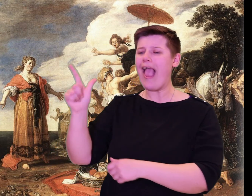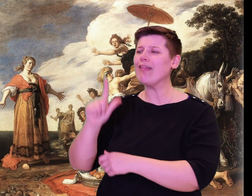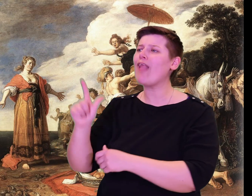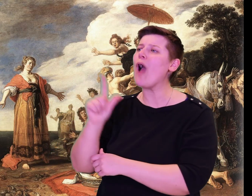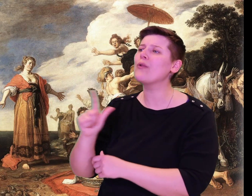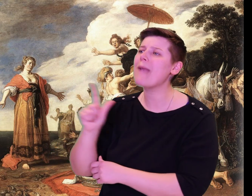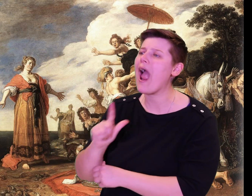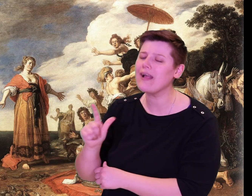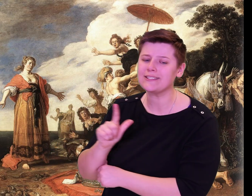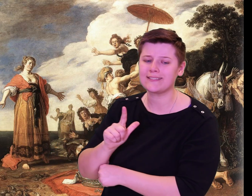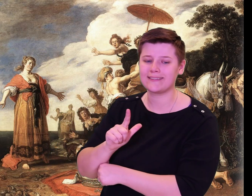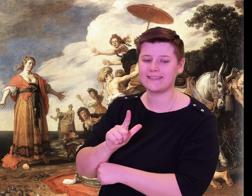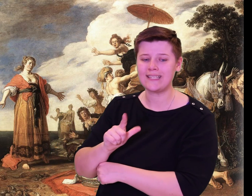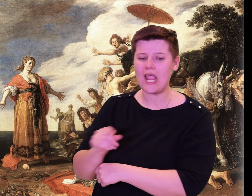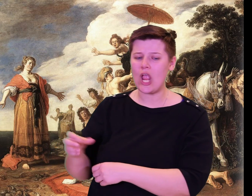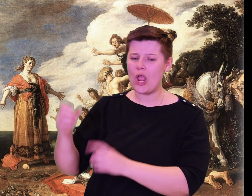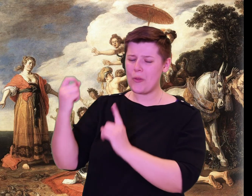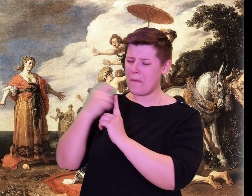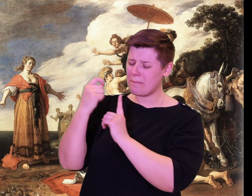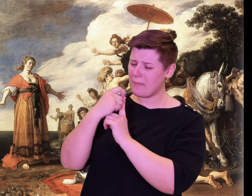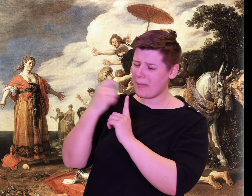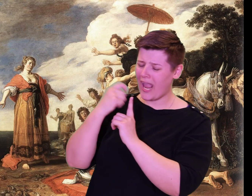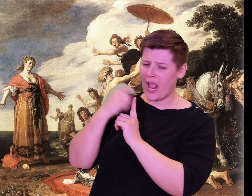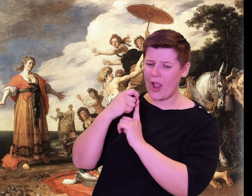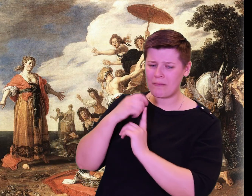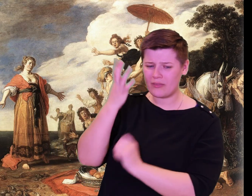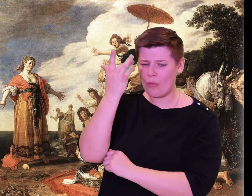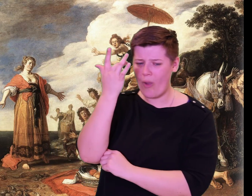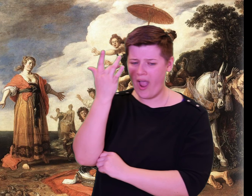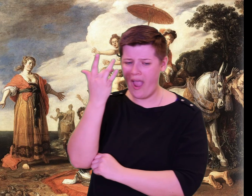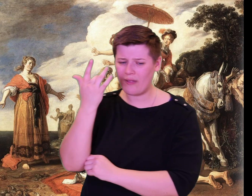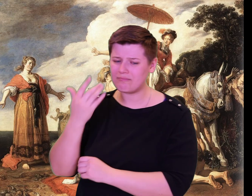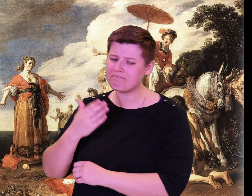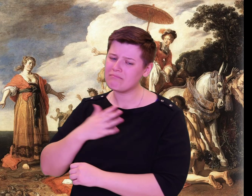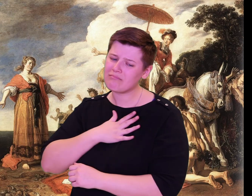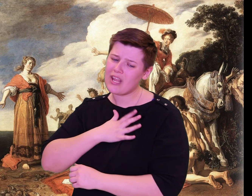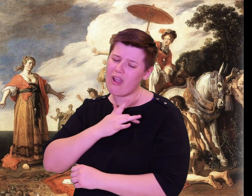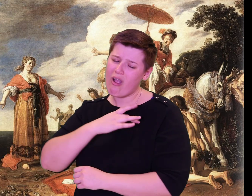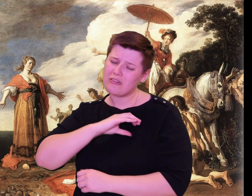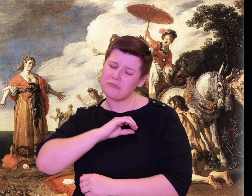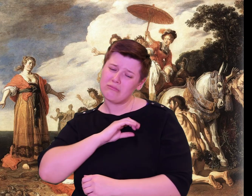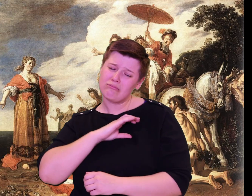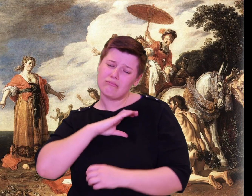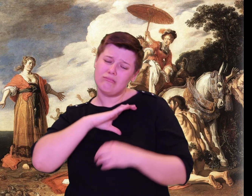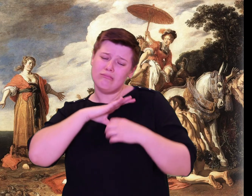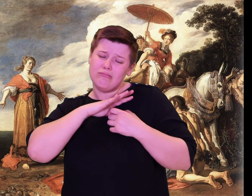this challenge? My heart is set on sorrow, not on games, since I have suffered and